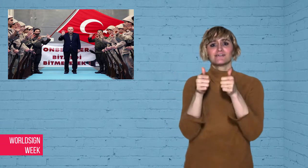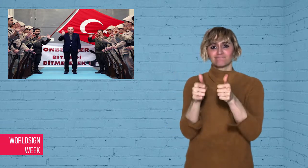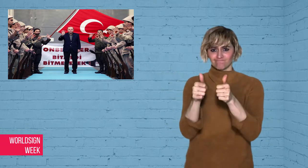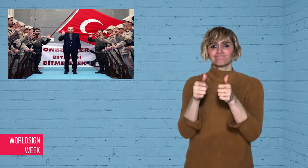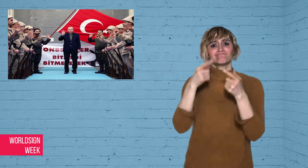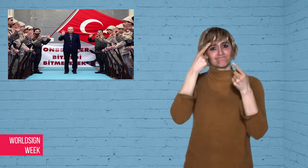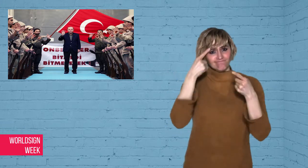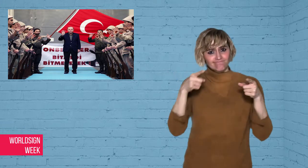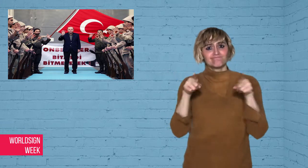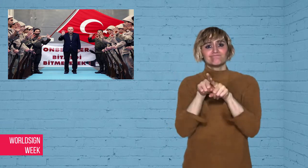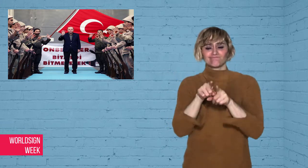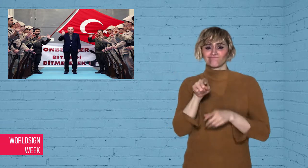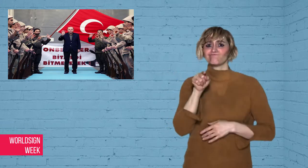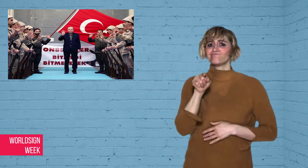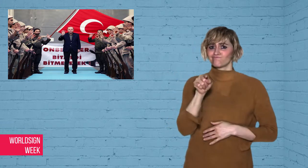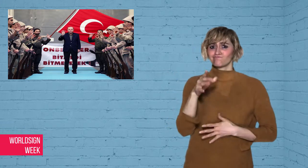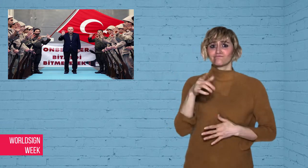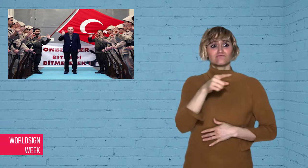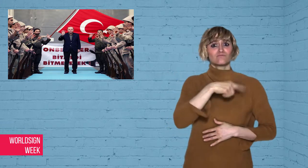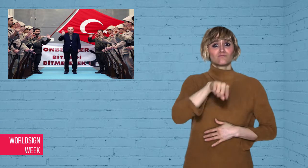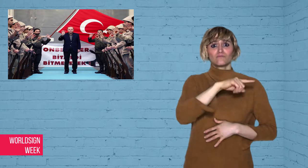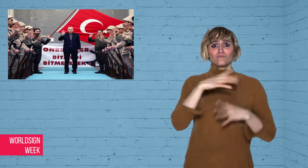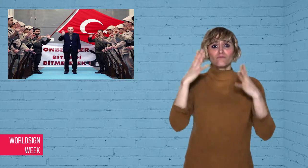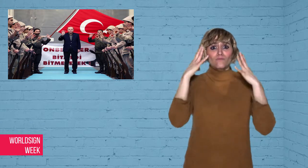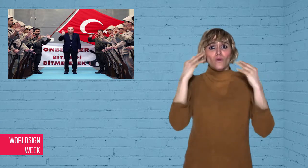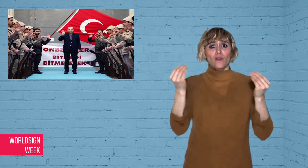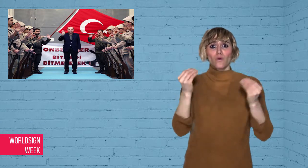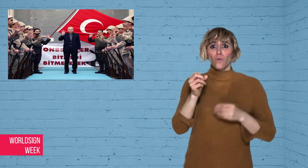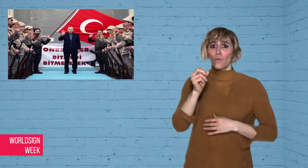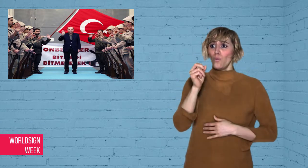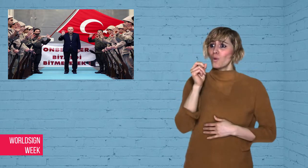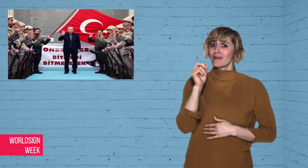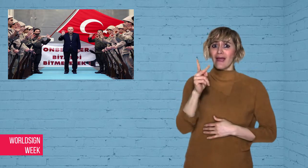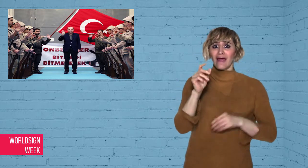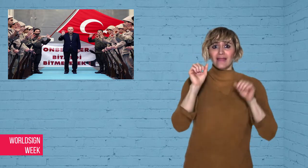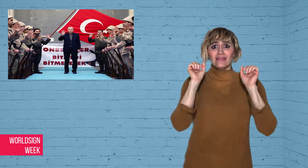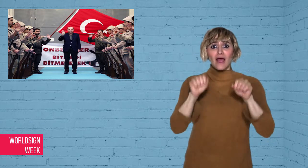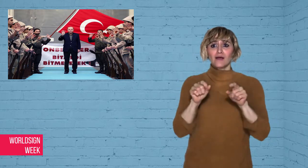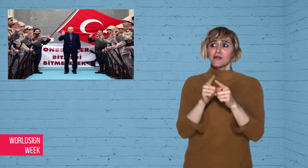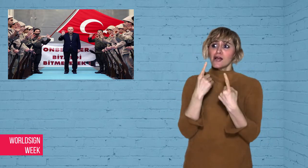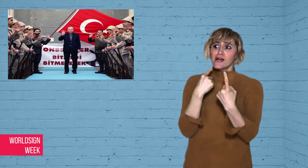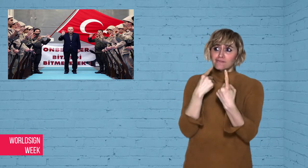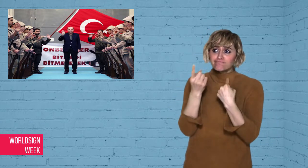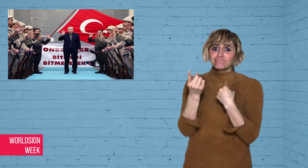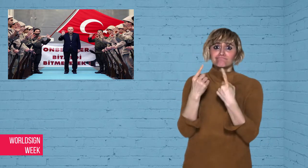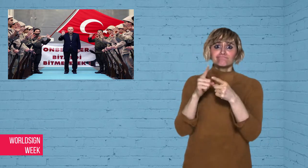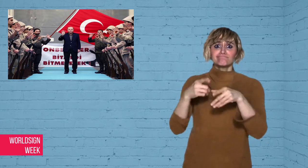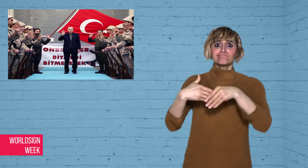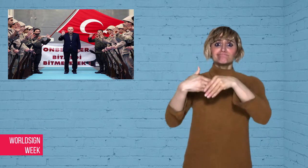“it takes two to tango”, meaning